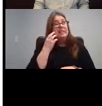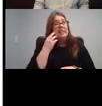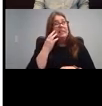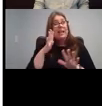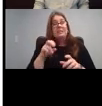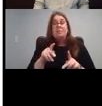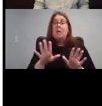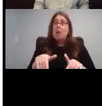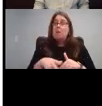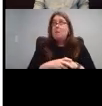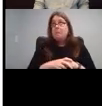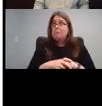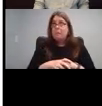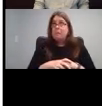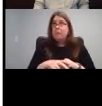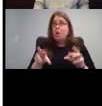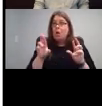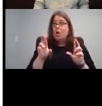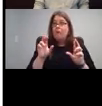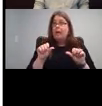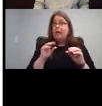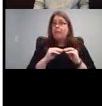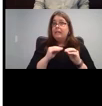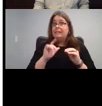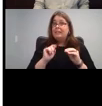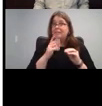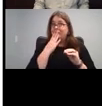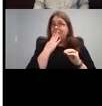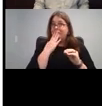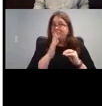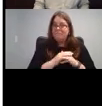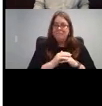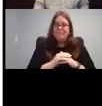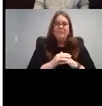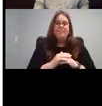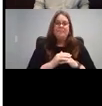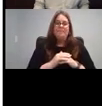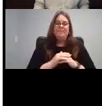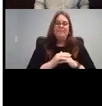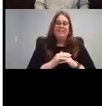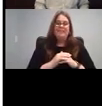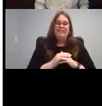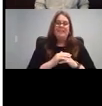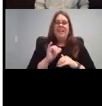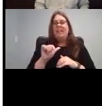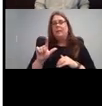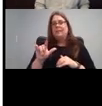Okay, well, hopefully I will fix that. That was a good week for hands lamp.